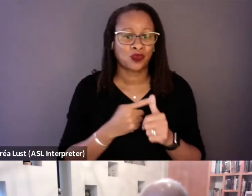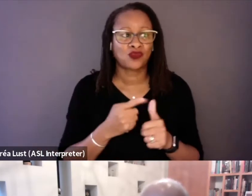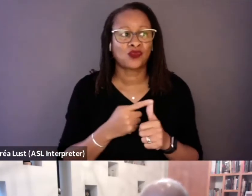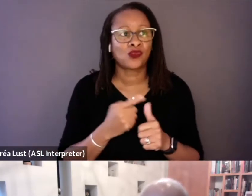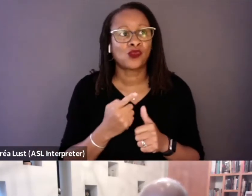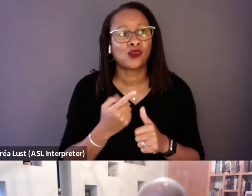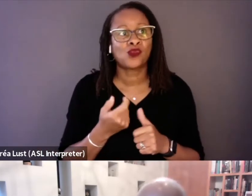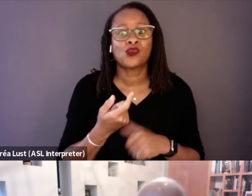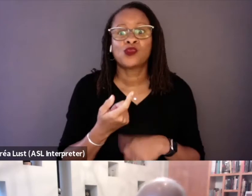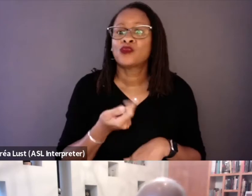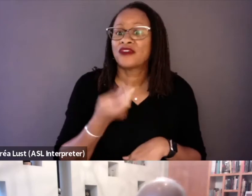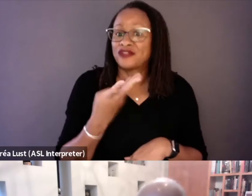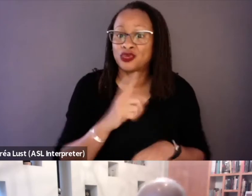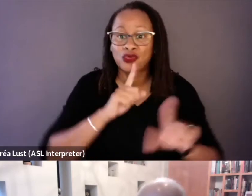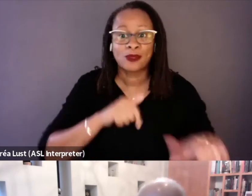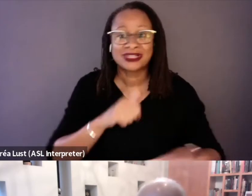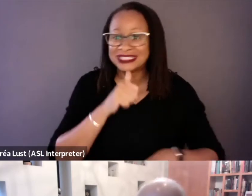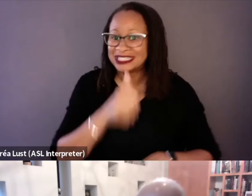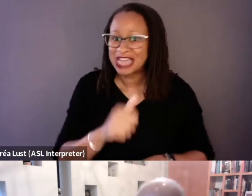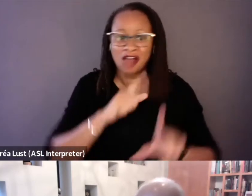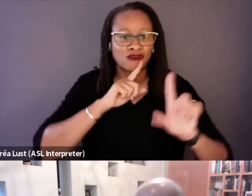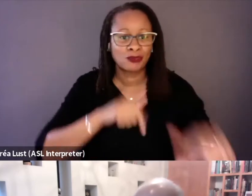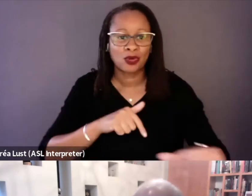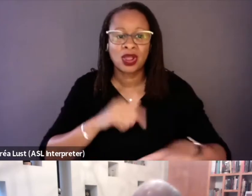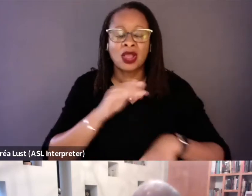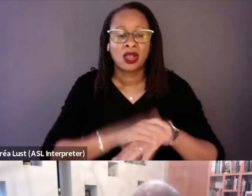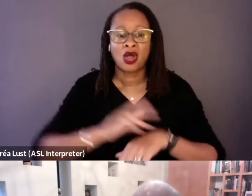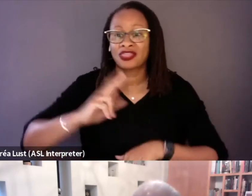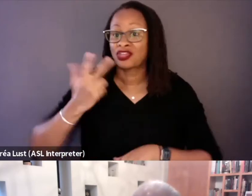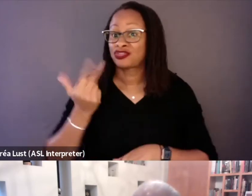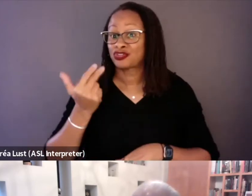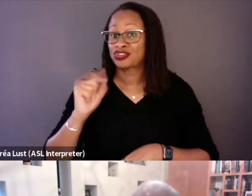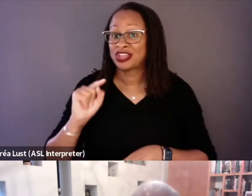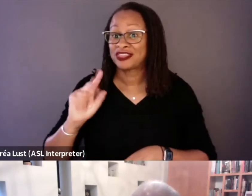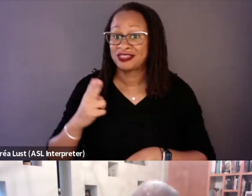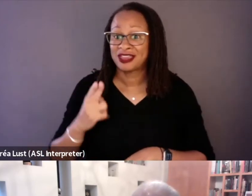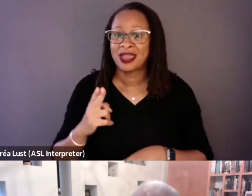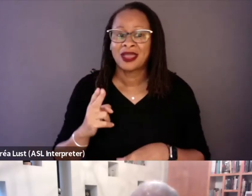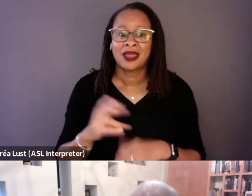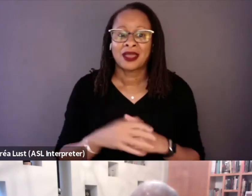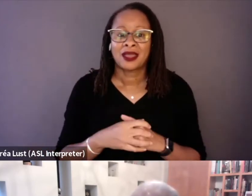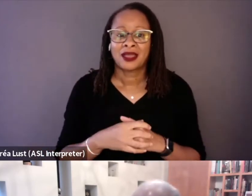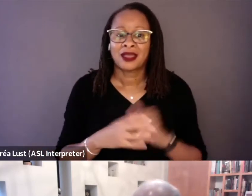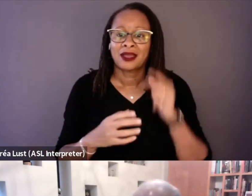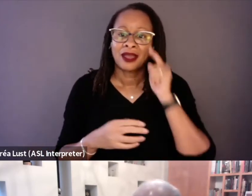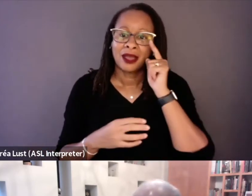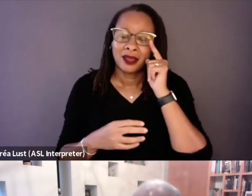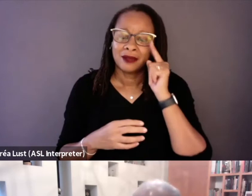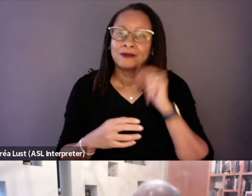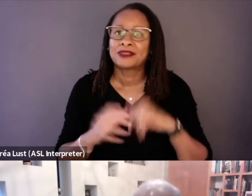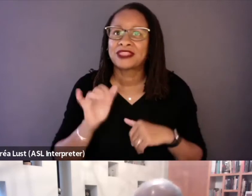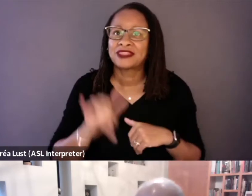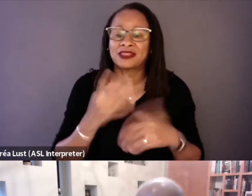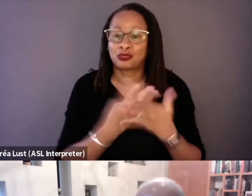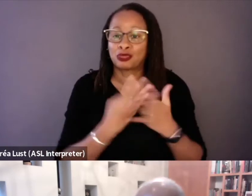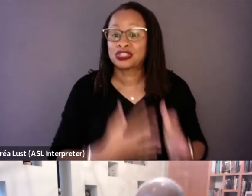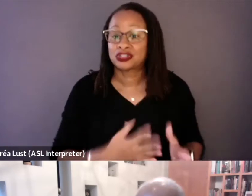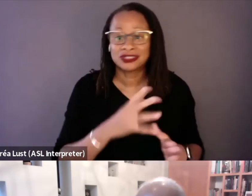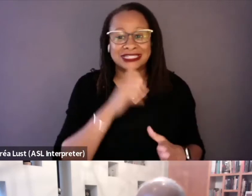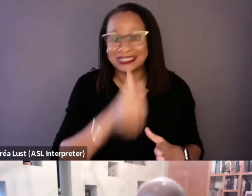who did not report on the 13th that the prisoners had killed the hostages. And he had spoken about this, that he actually suffered